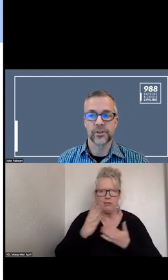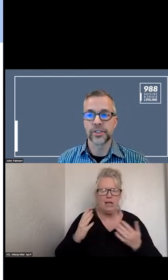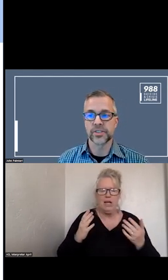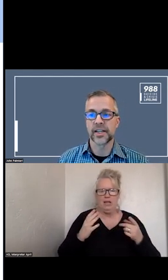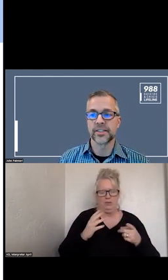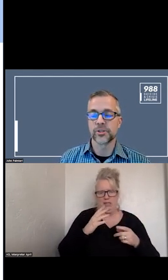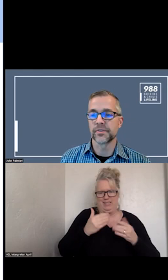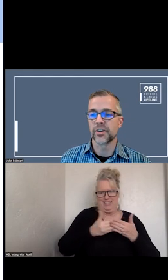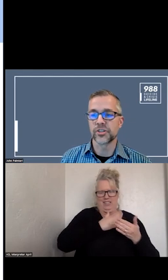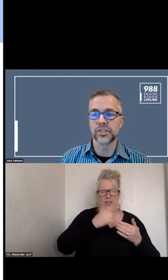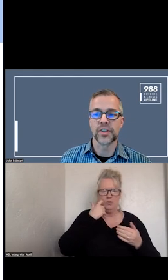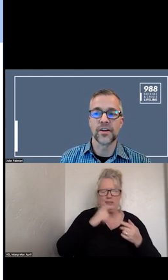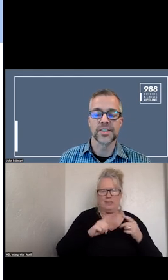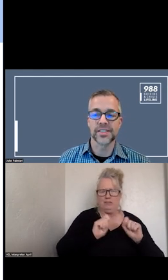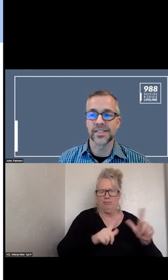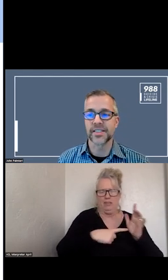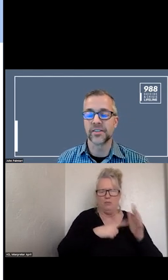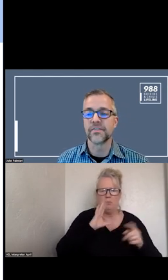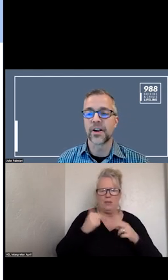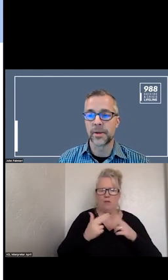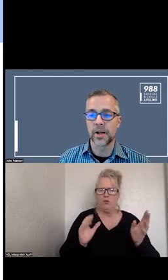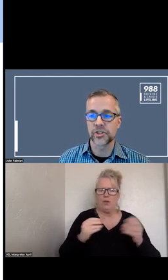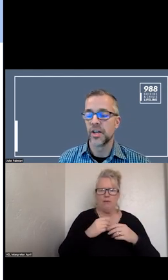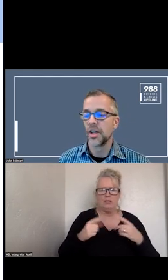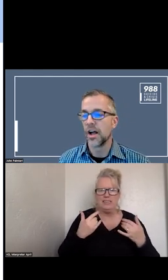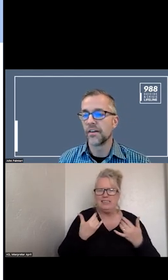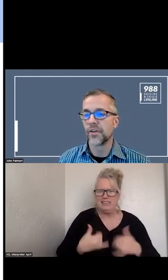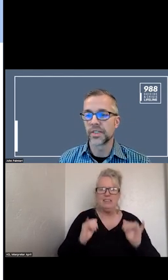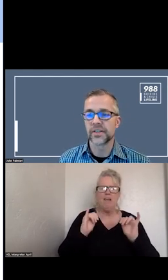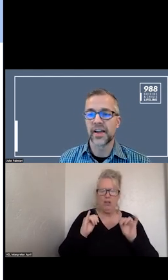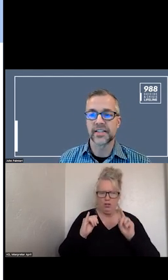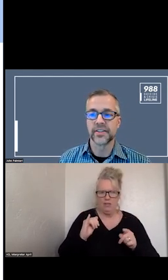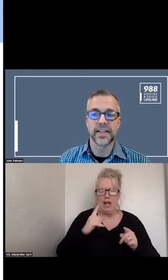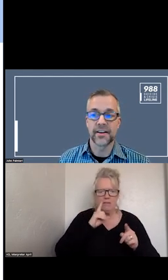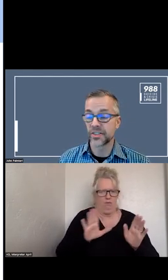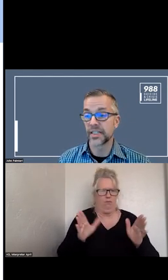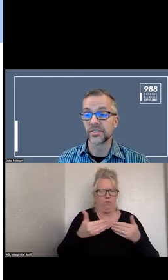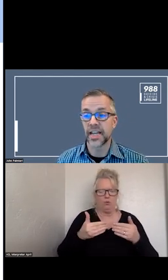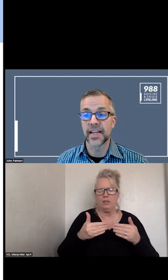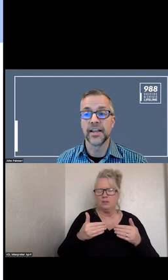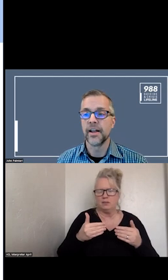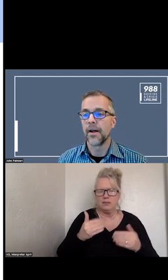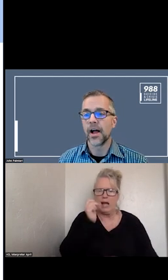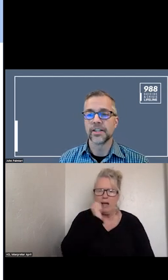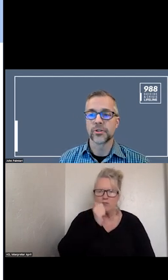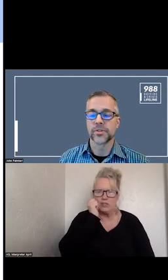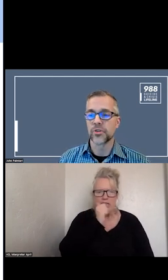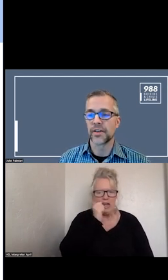THE EARLIER SLIDE, THIS IS STILL VERY MUCH A FOCUS OF ACTIVITY EVERY DAY IN TERMS OF DRIVING